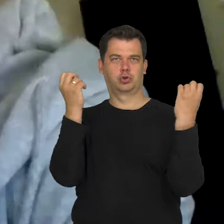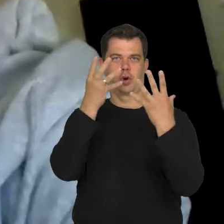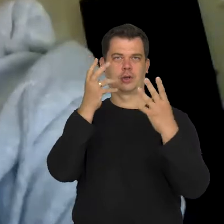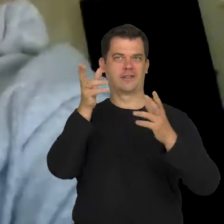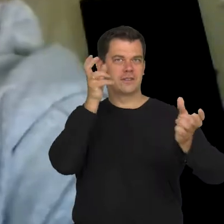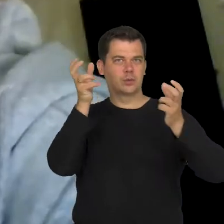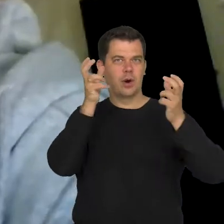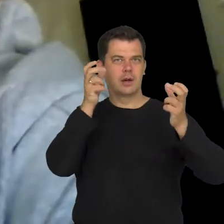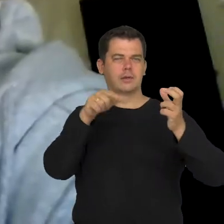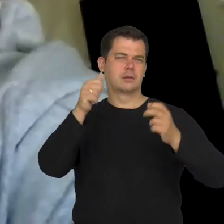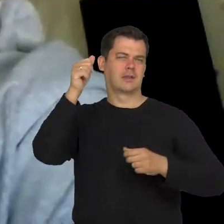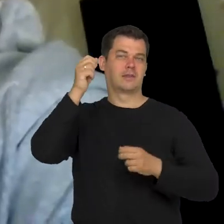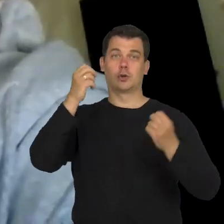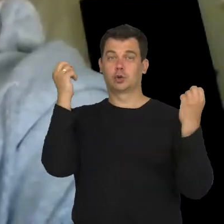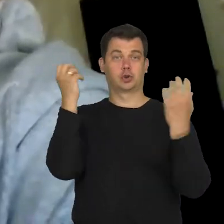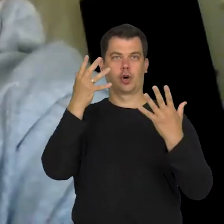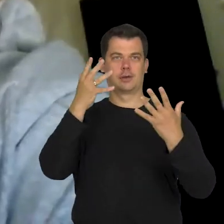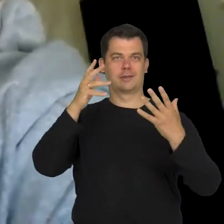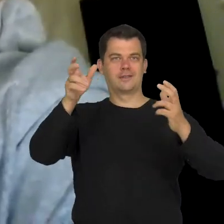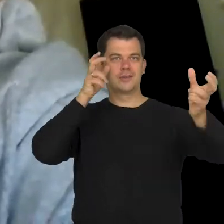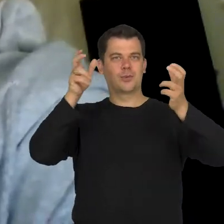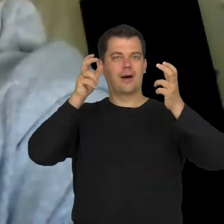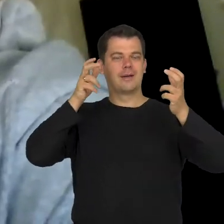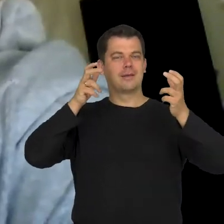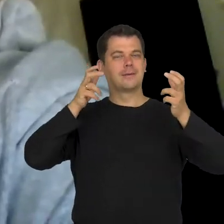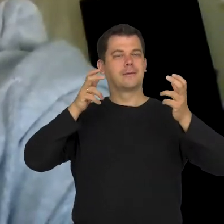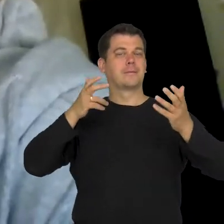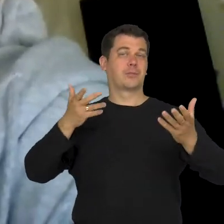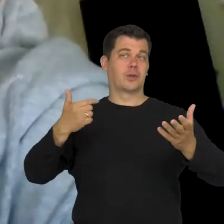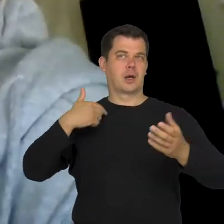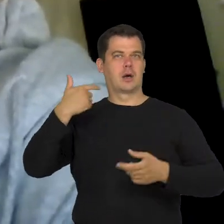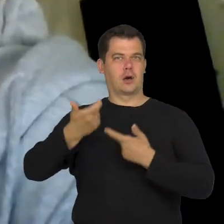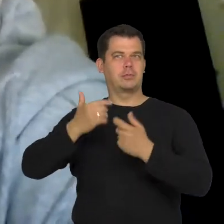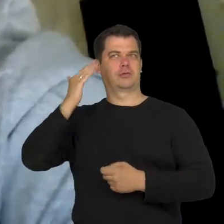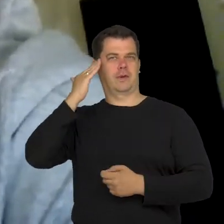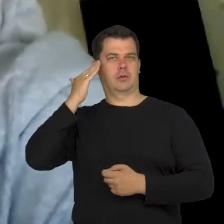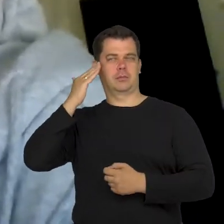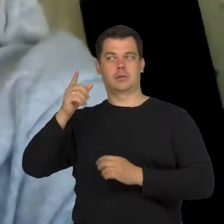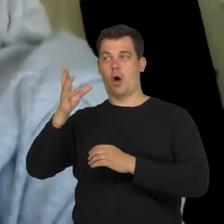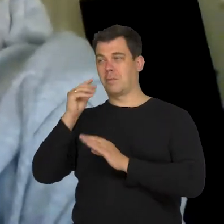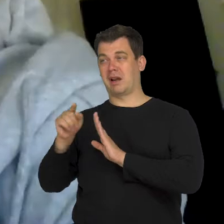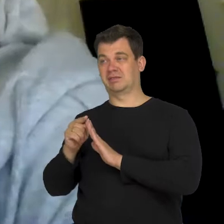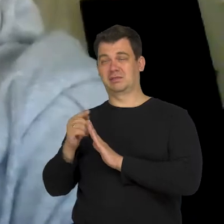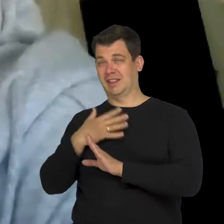This is how it's called. So, if we do it consciously it is for a good reason.